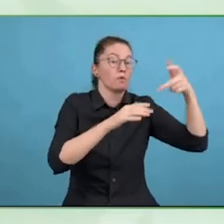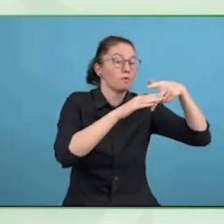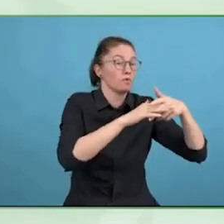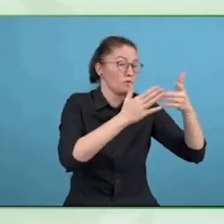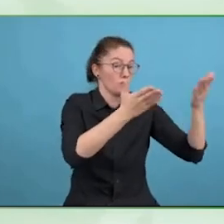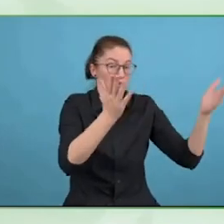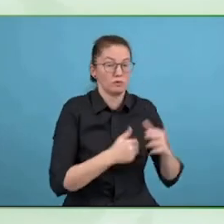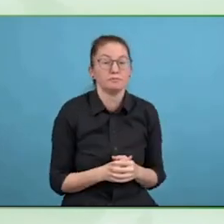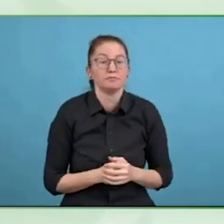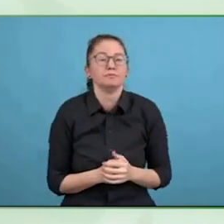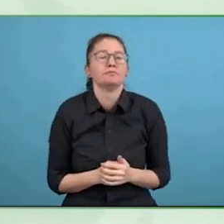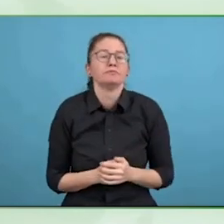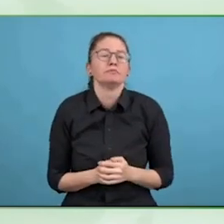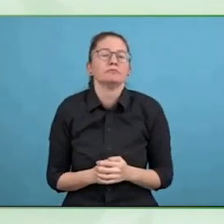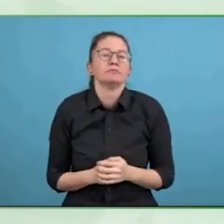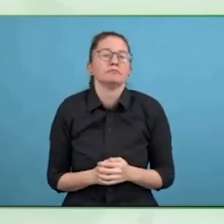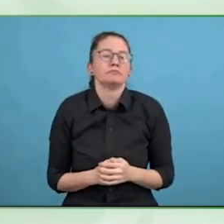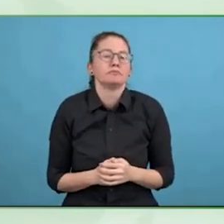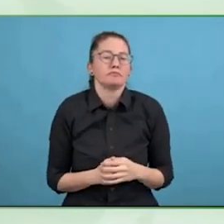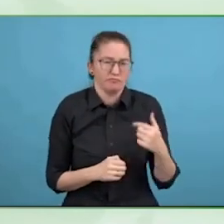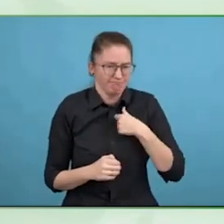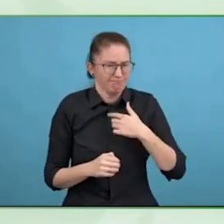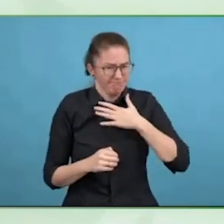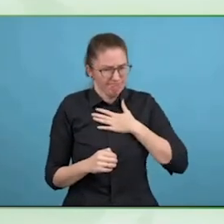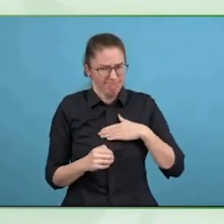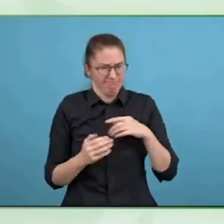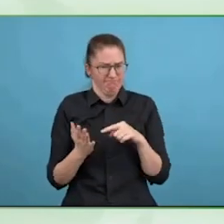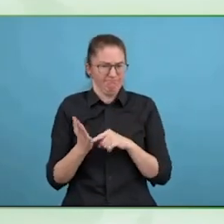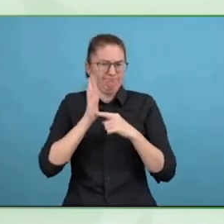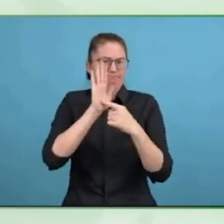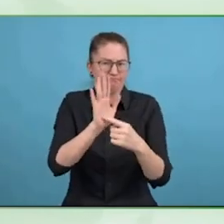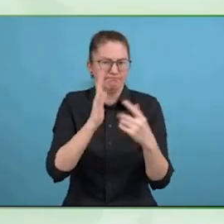and employee resource group for people with disabilities, always very helpful.